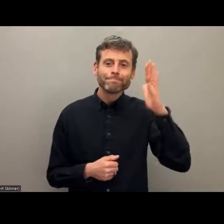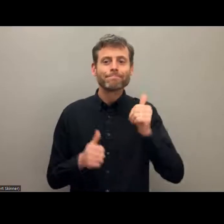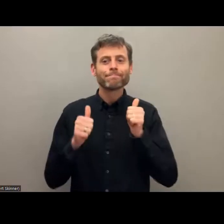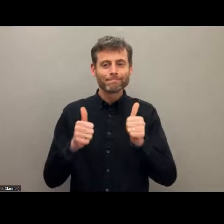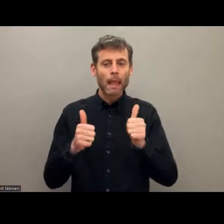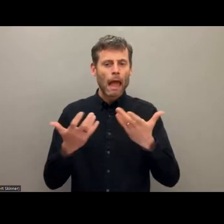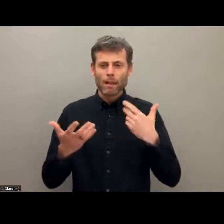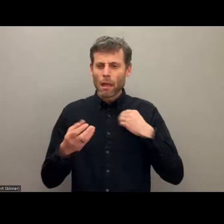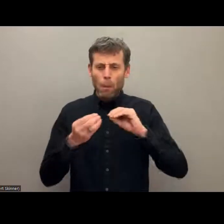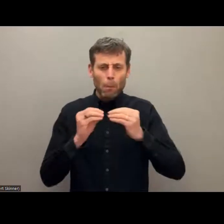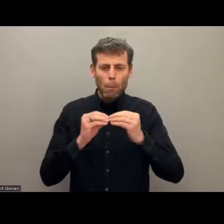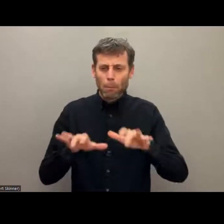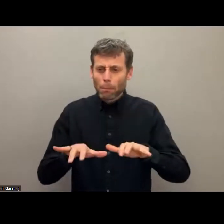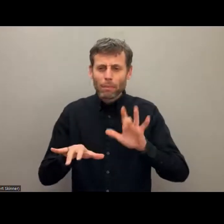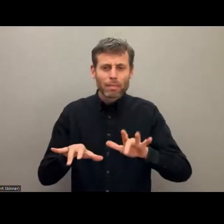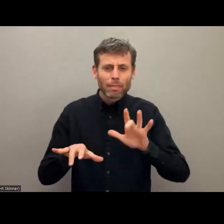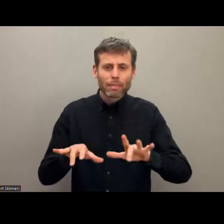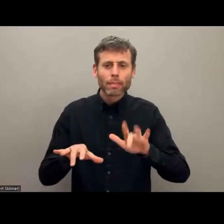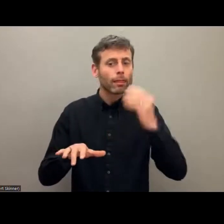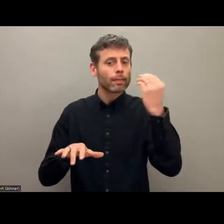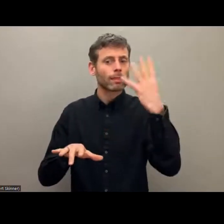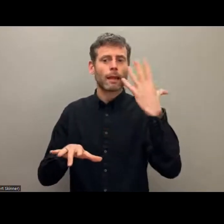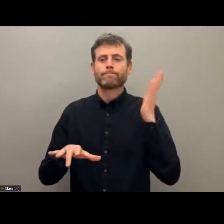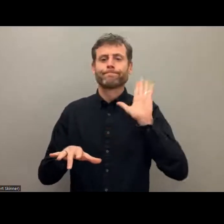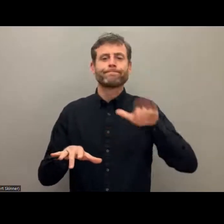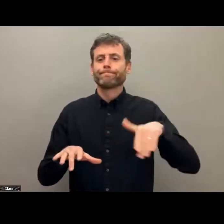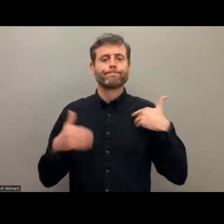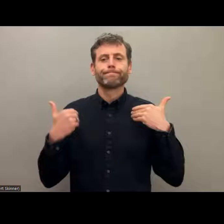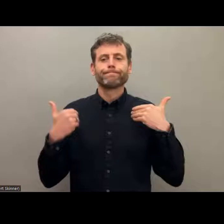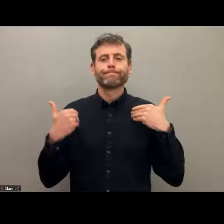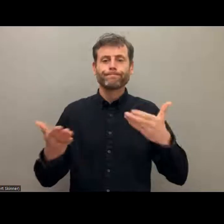open my camera but I cannot -- anyway, thank you so